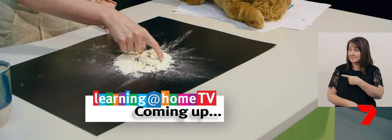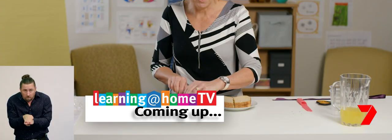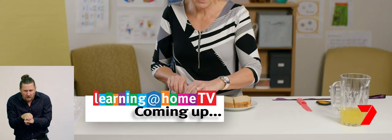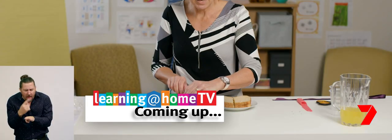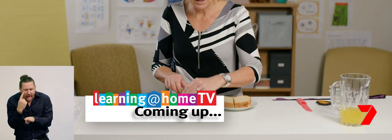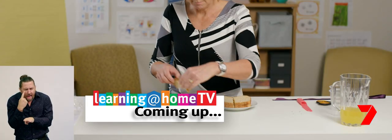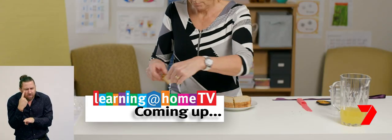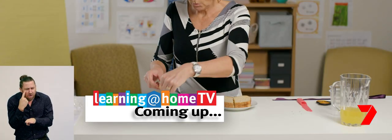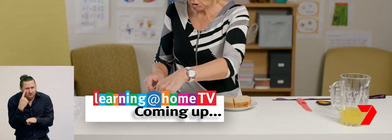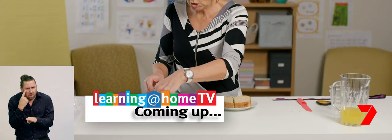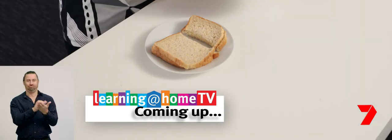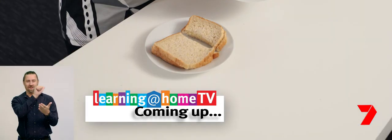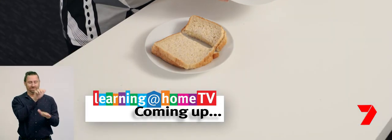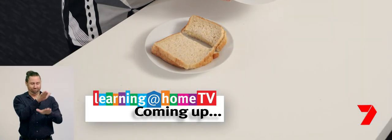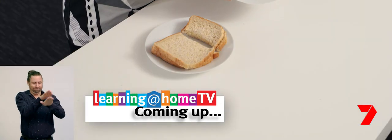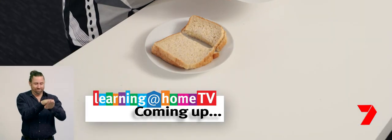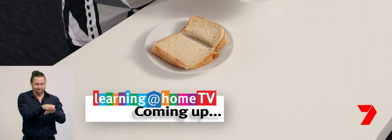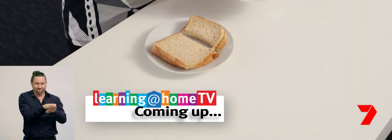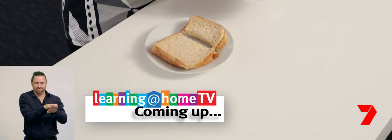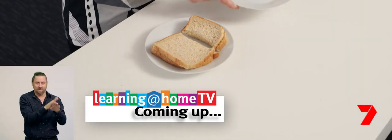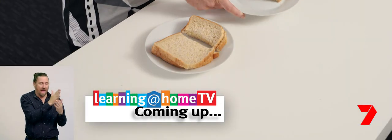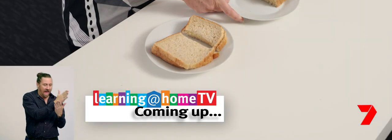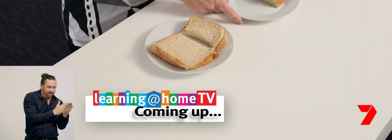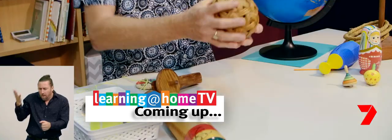The Maths lesson involves playing with partitioning fractions.